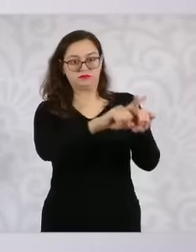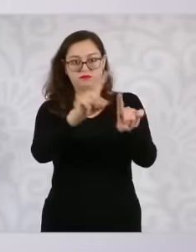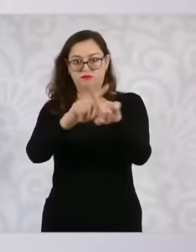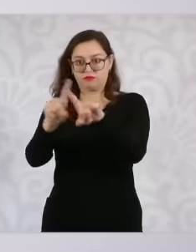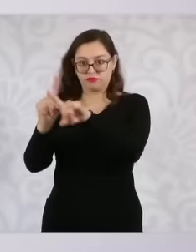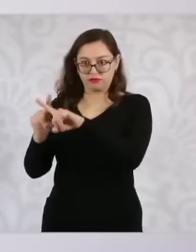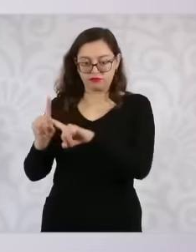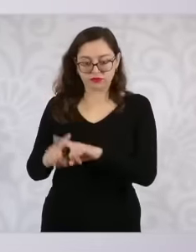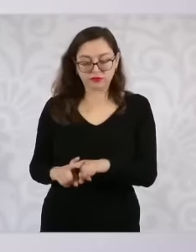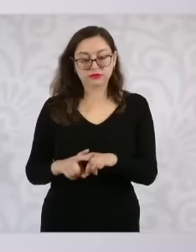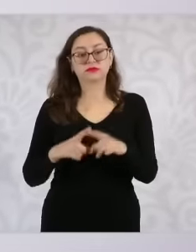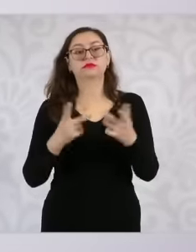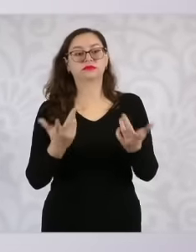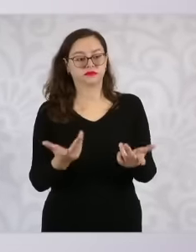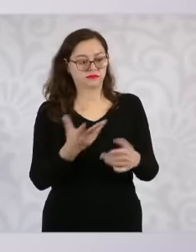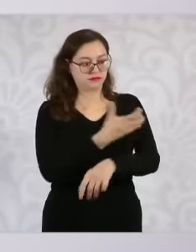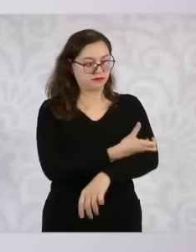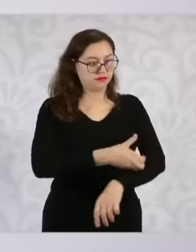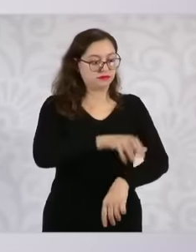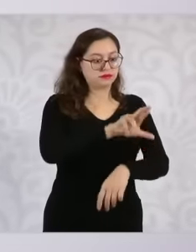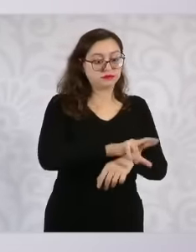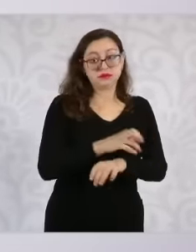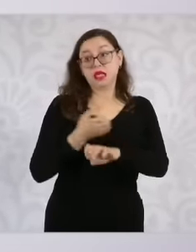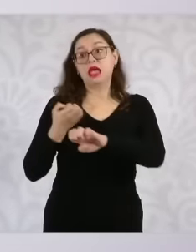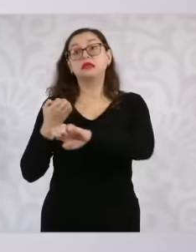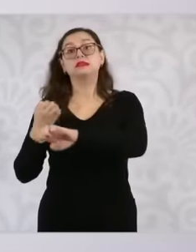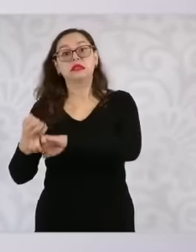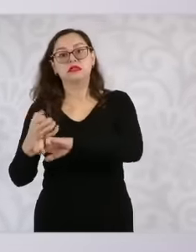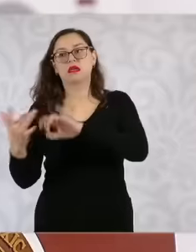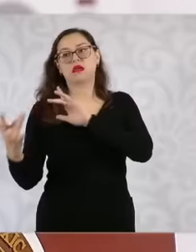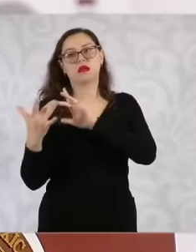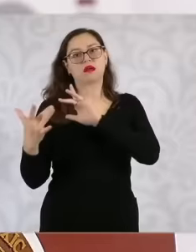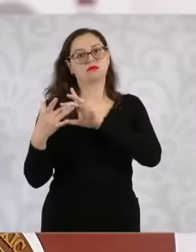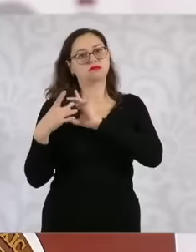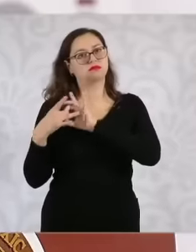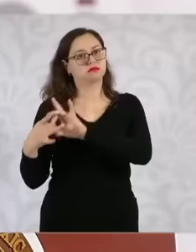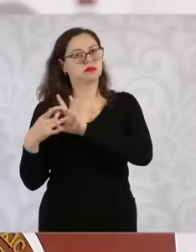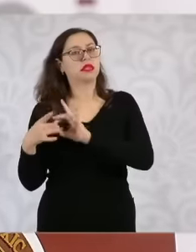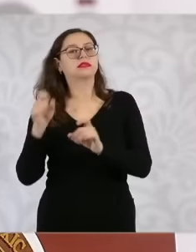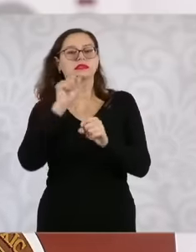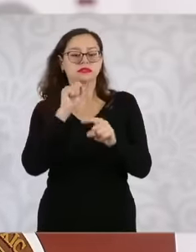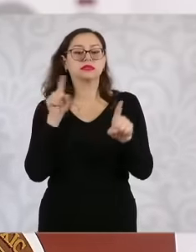also when necessary with the state authorities. Today, on the instructions of